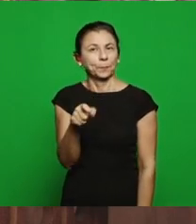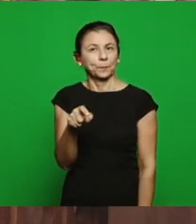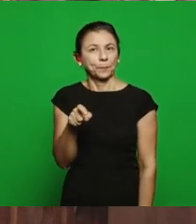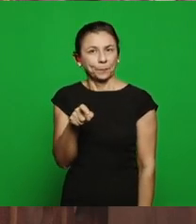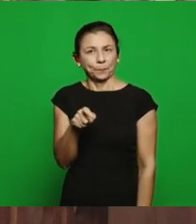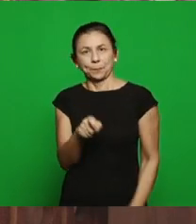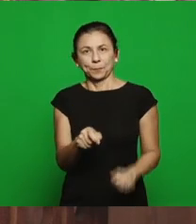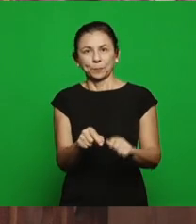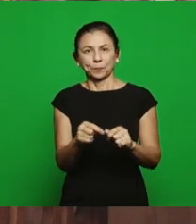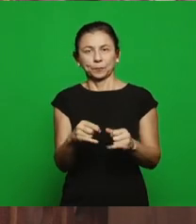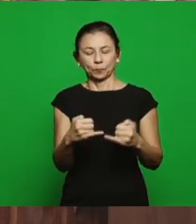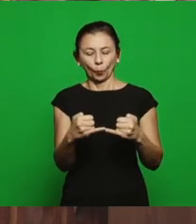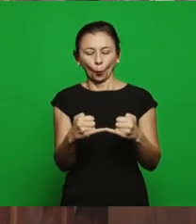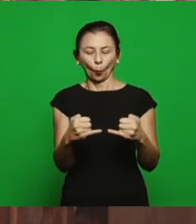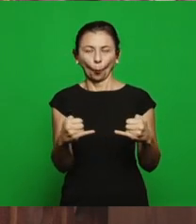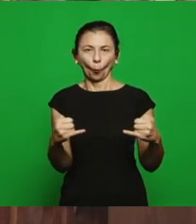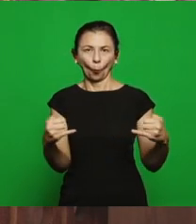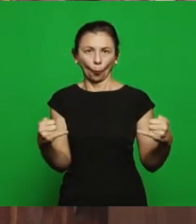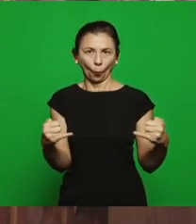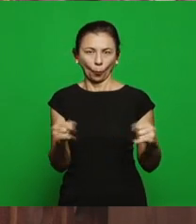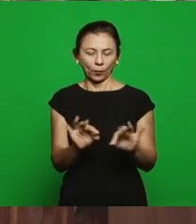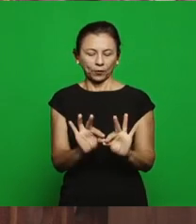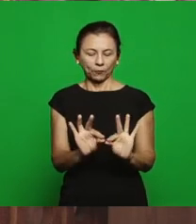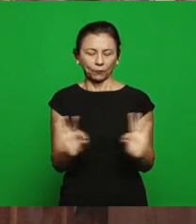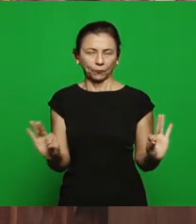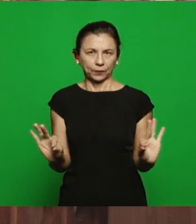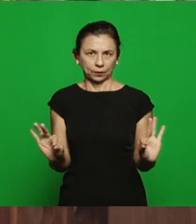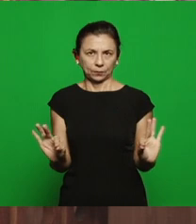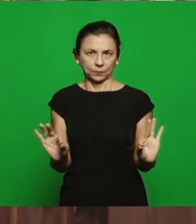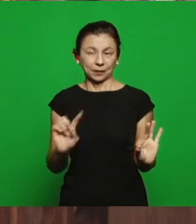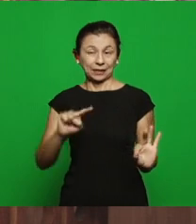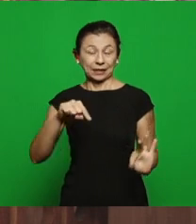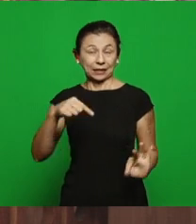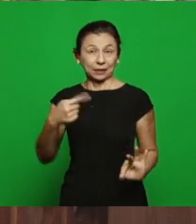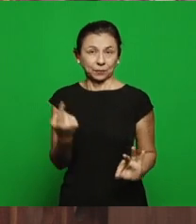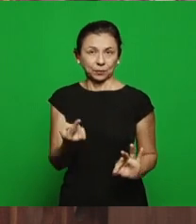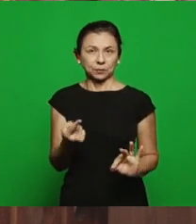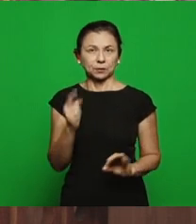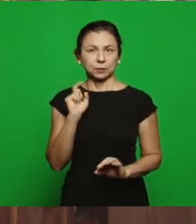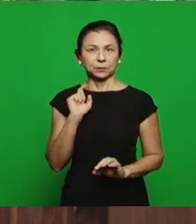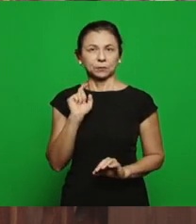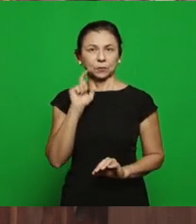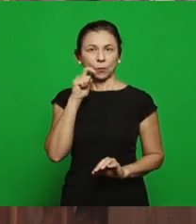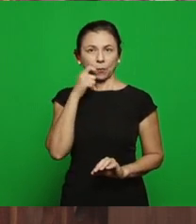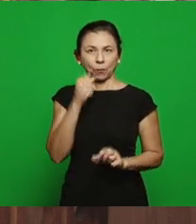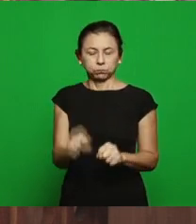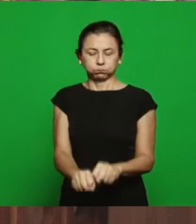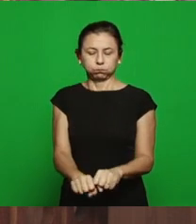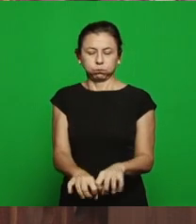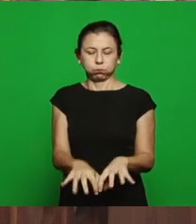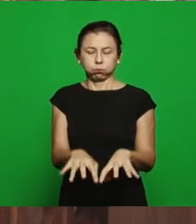the bread with leaven, does the church has the leaven? Yes, but the leaven from inside out